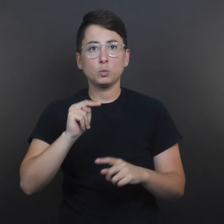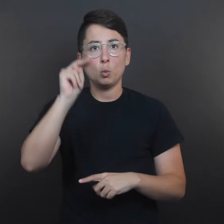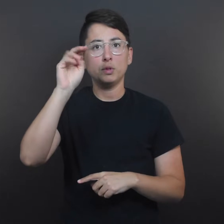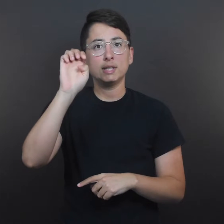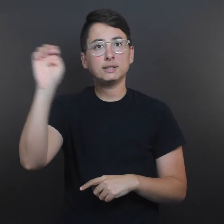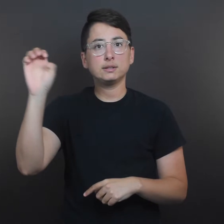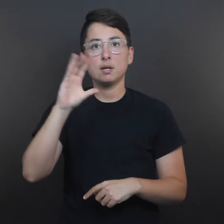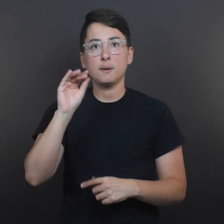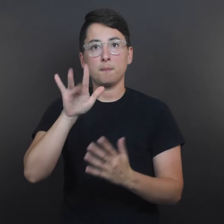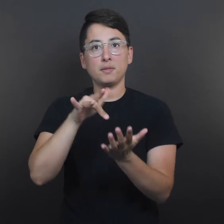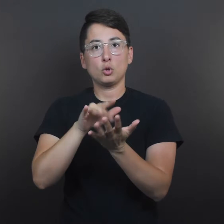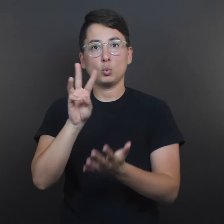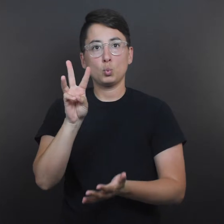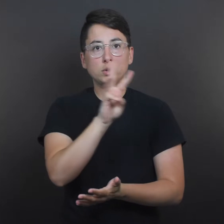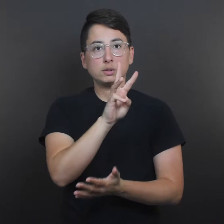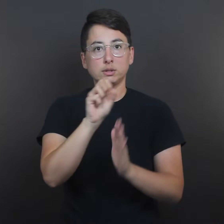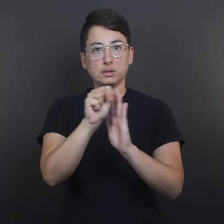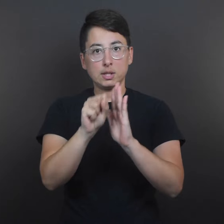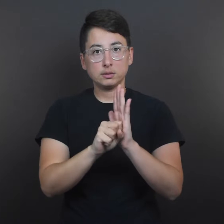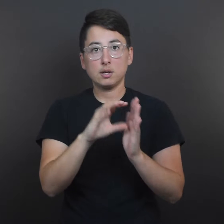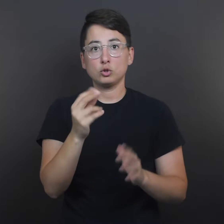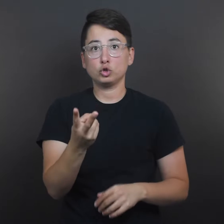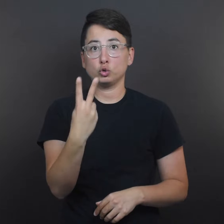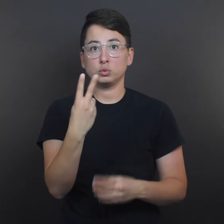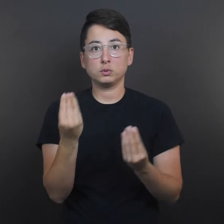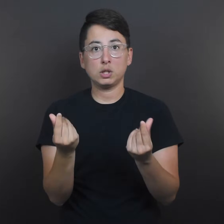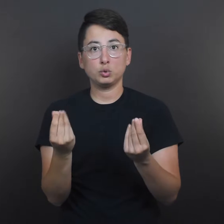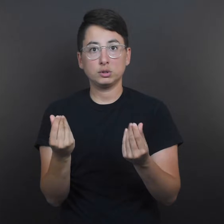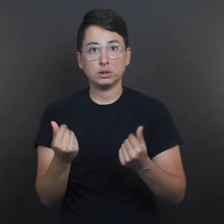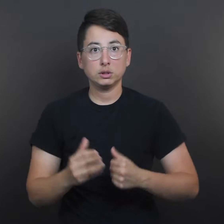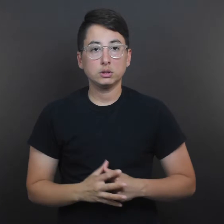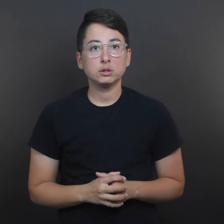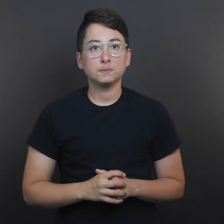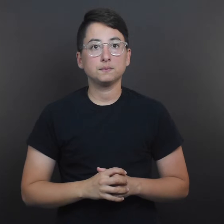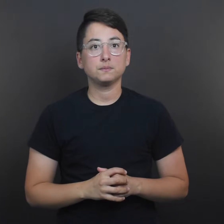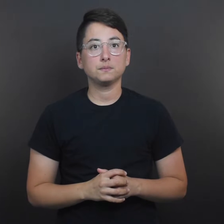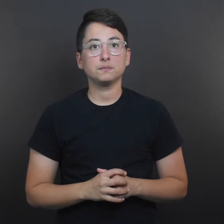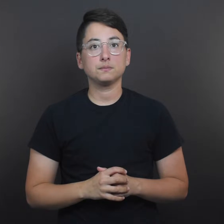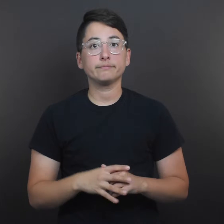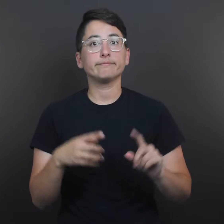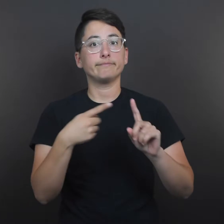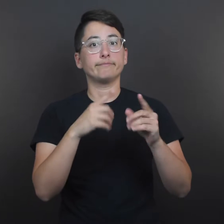to testing programs in several Northeastern and Midwestern states and two territories.